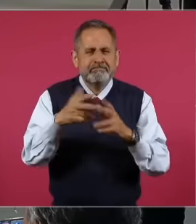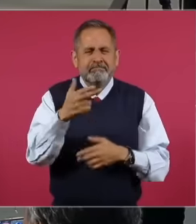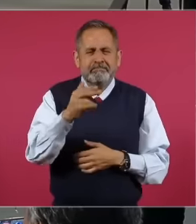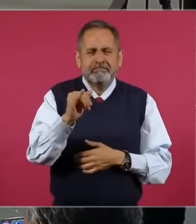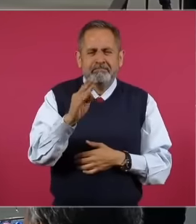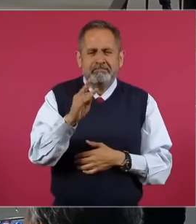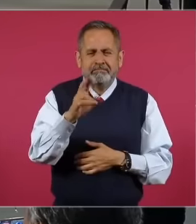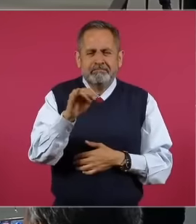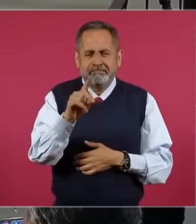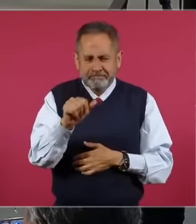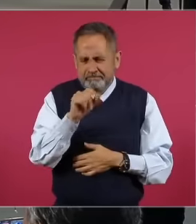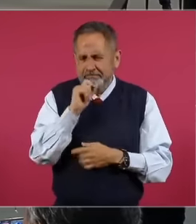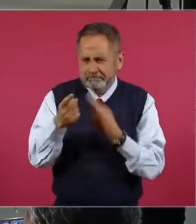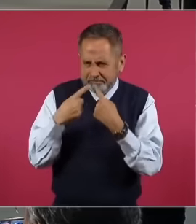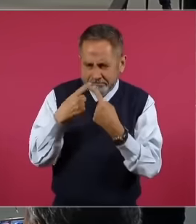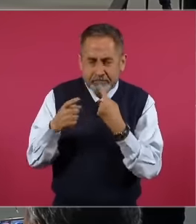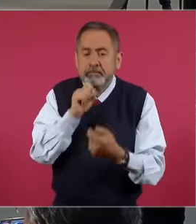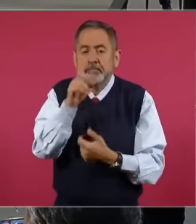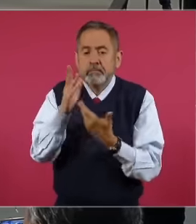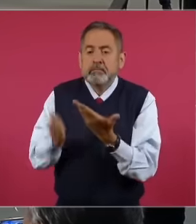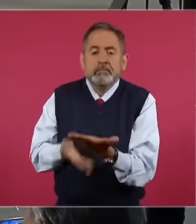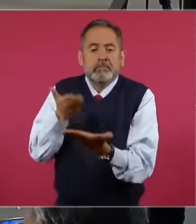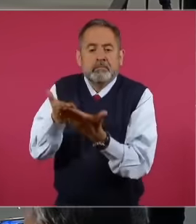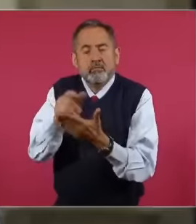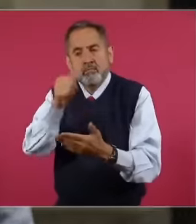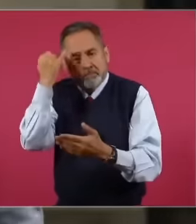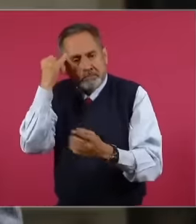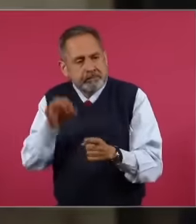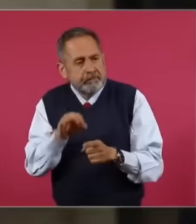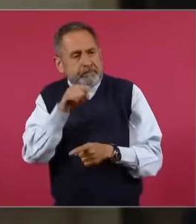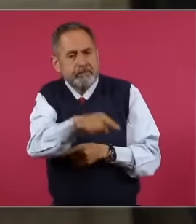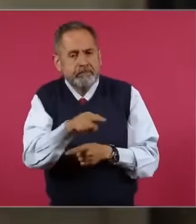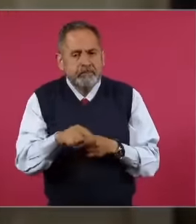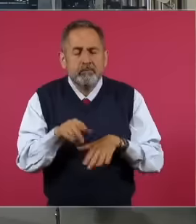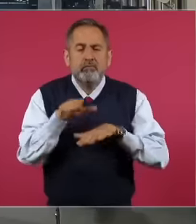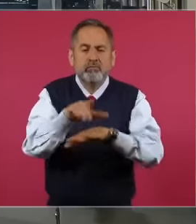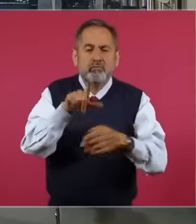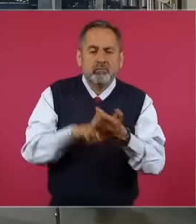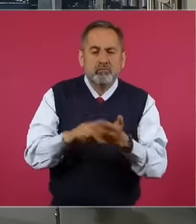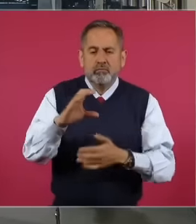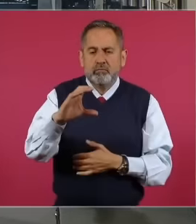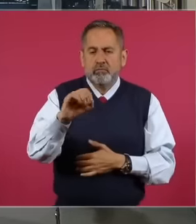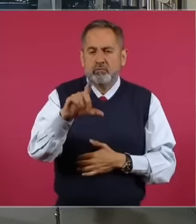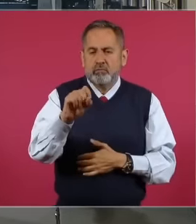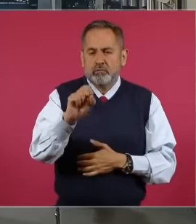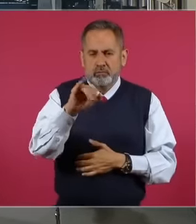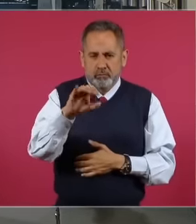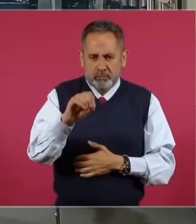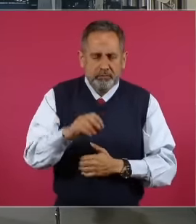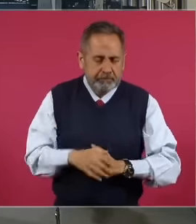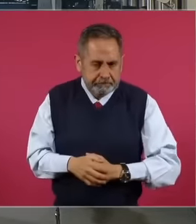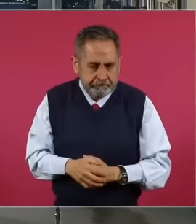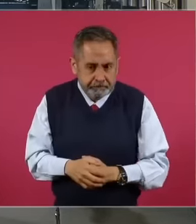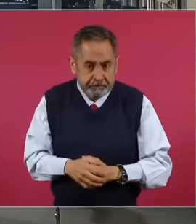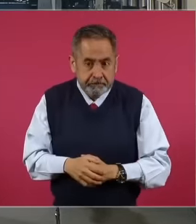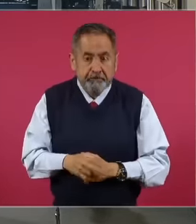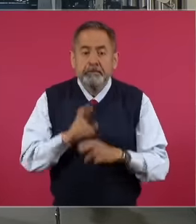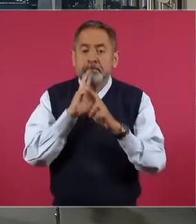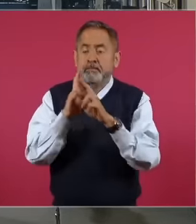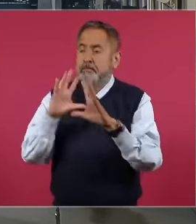and I also proposed another clue from the Colosio case the result From these